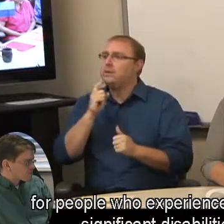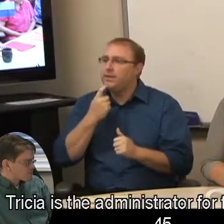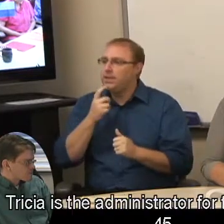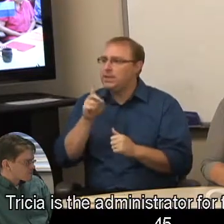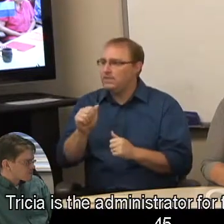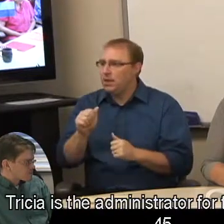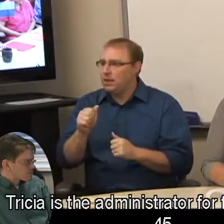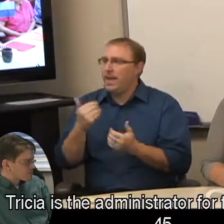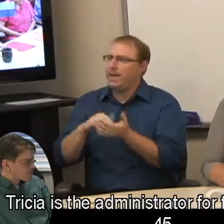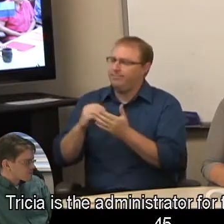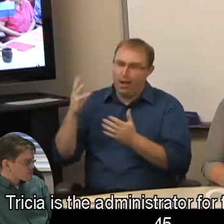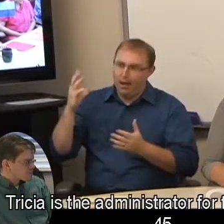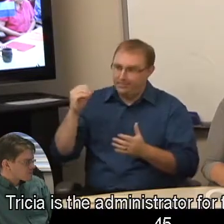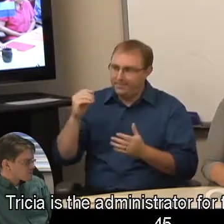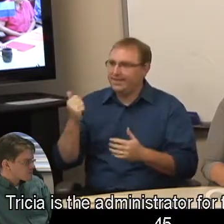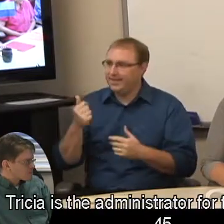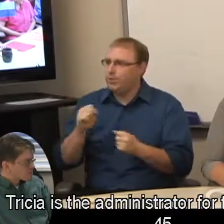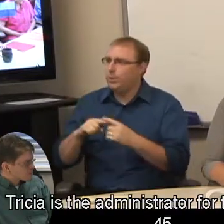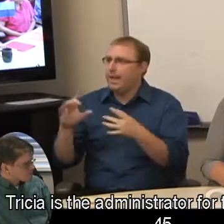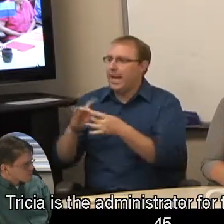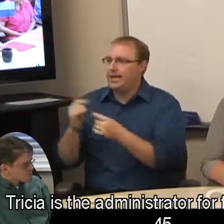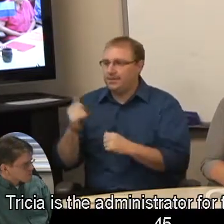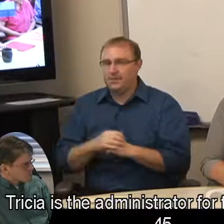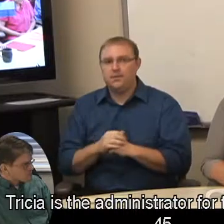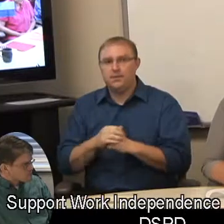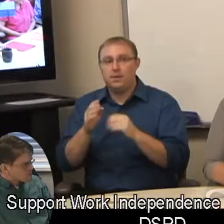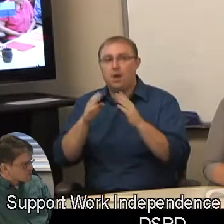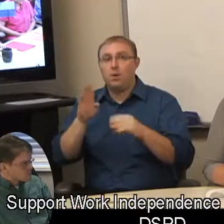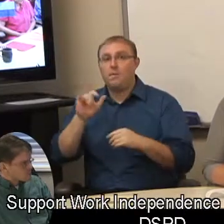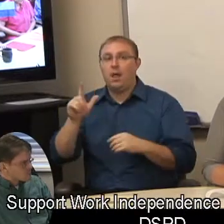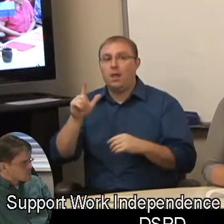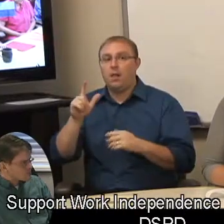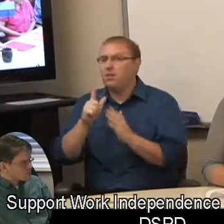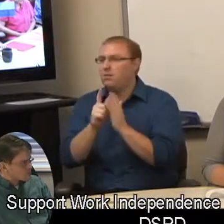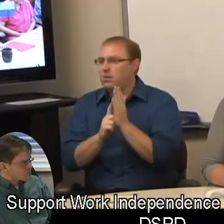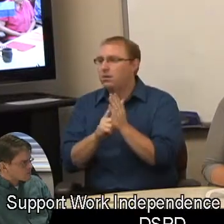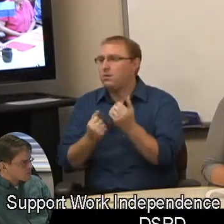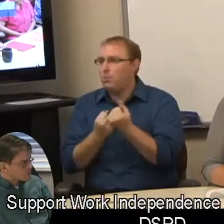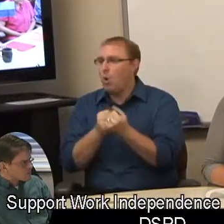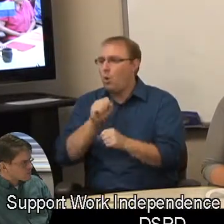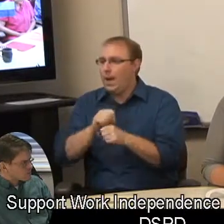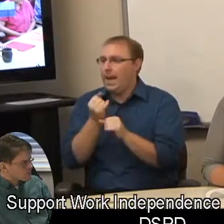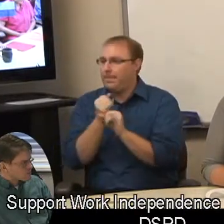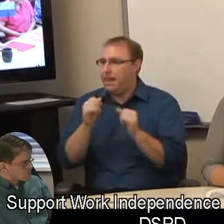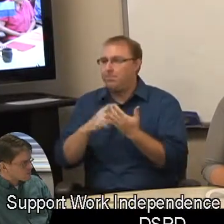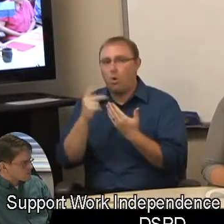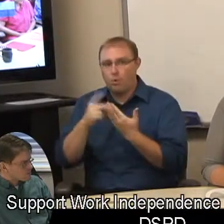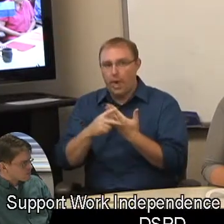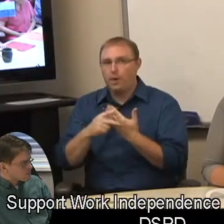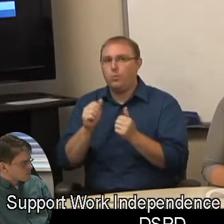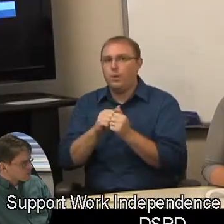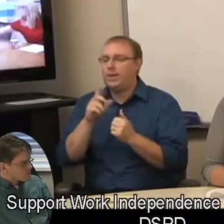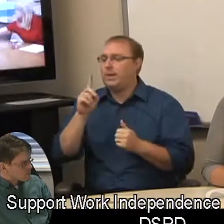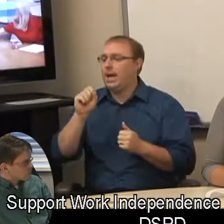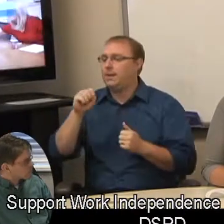Tricia is the administrator for the House bill 45 Support Work Independence program with DSPD